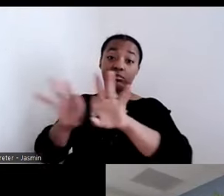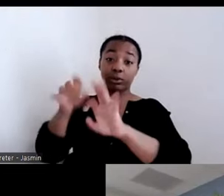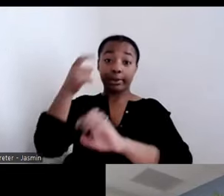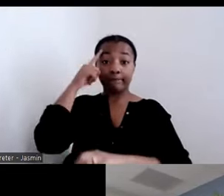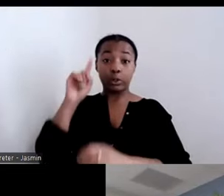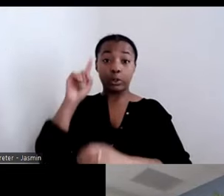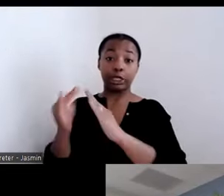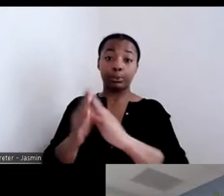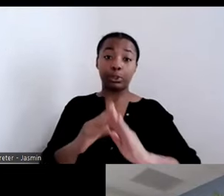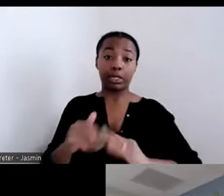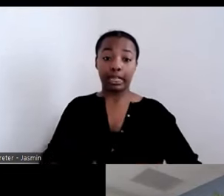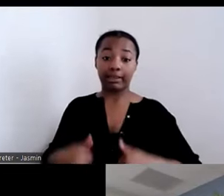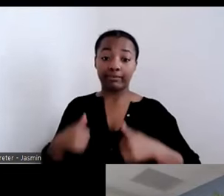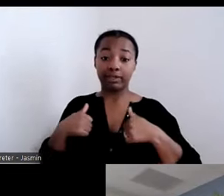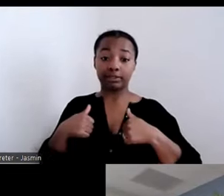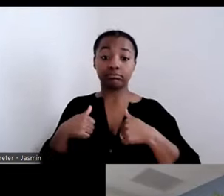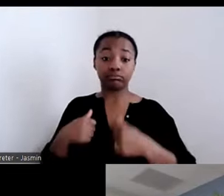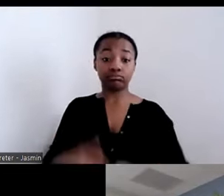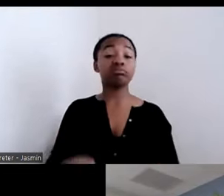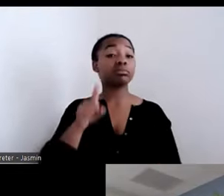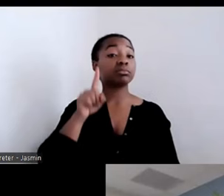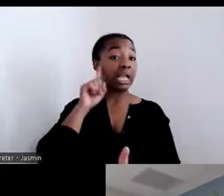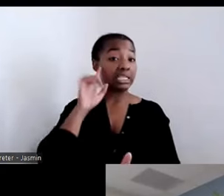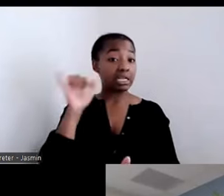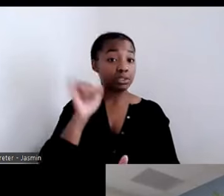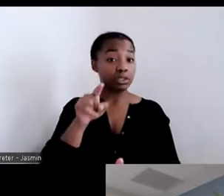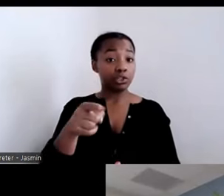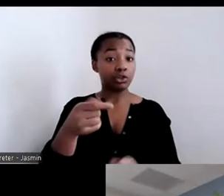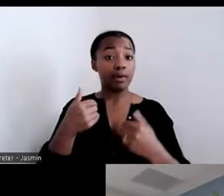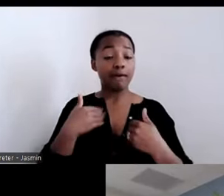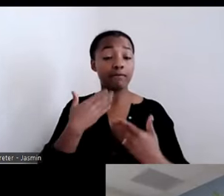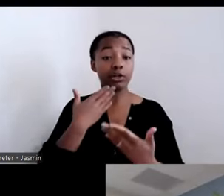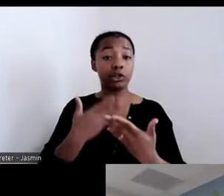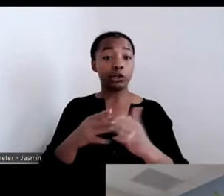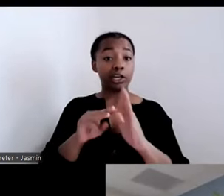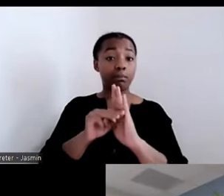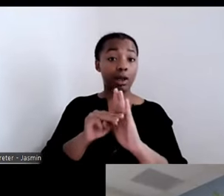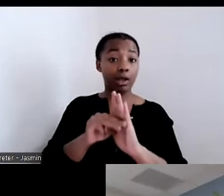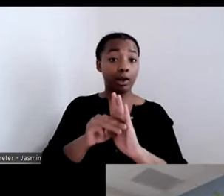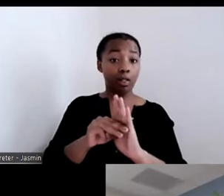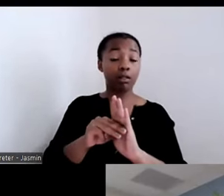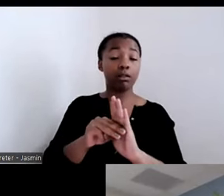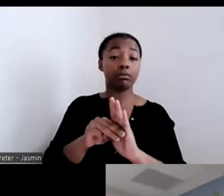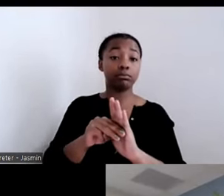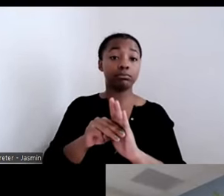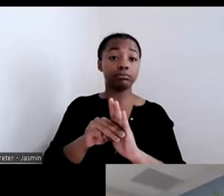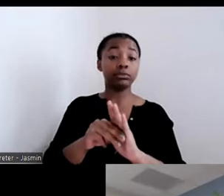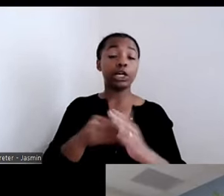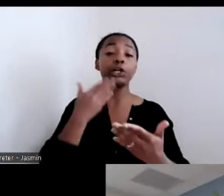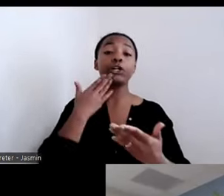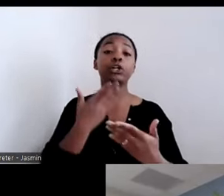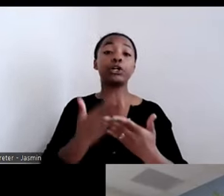ingredients for attention by using the Temple model. I know that people on this call